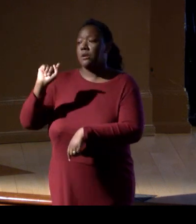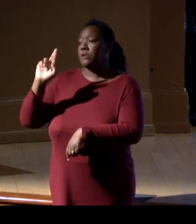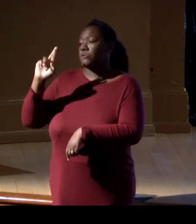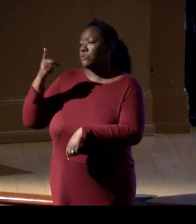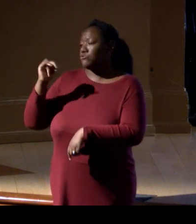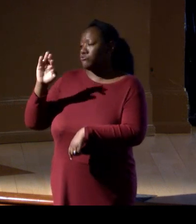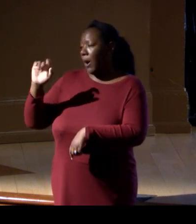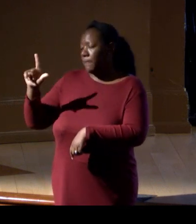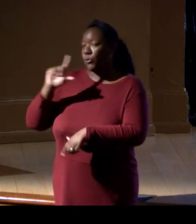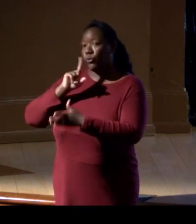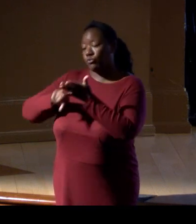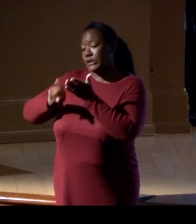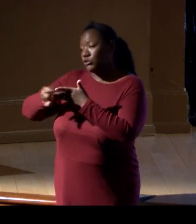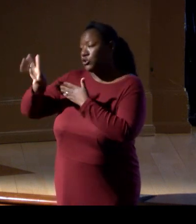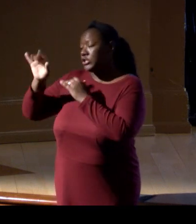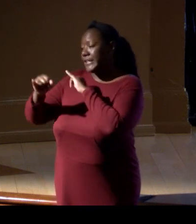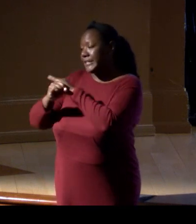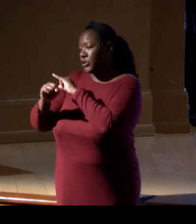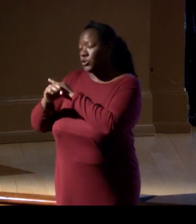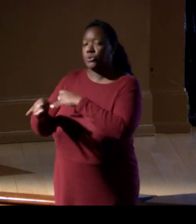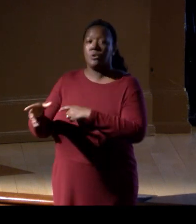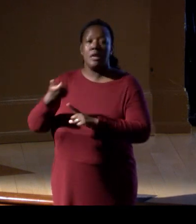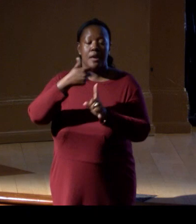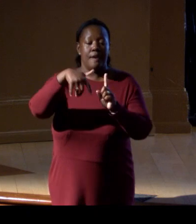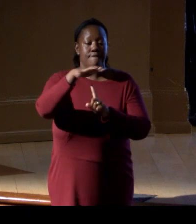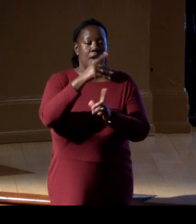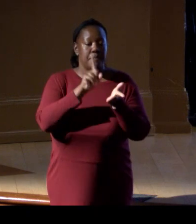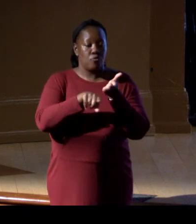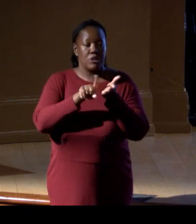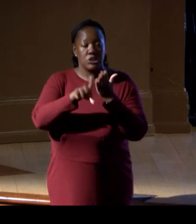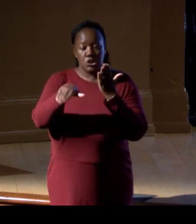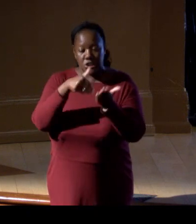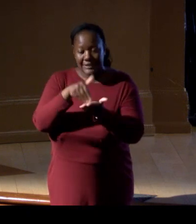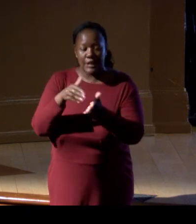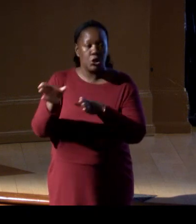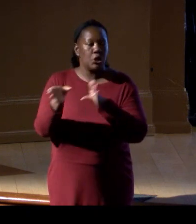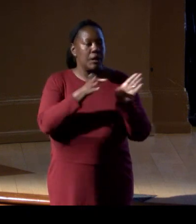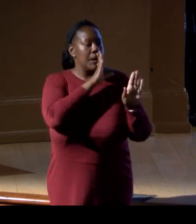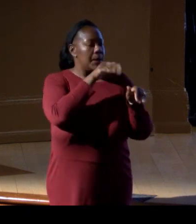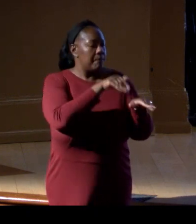at the Environmental Research Center, and through MarineGEO, and at the National Zoo